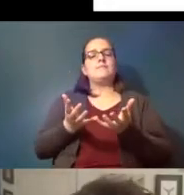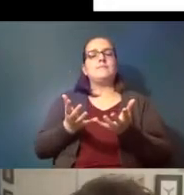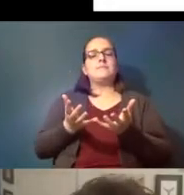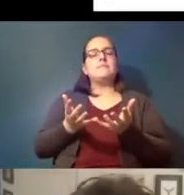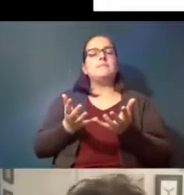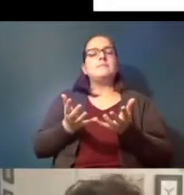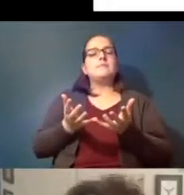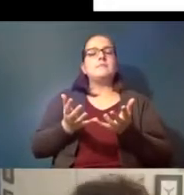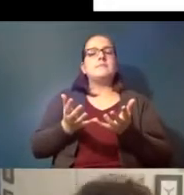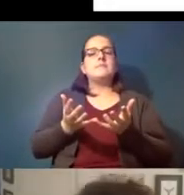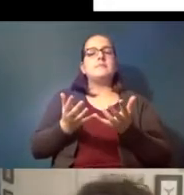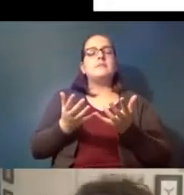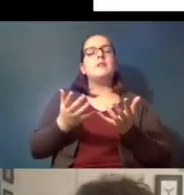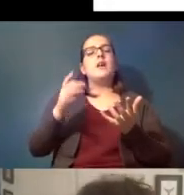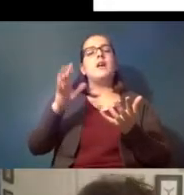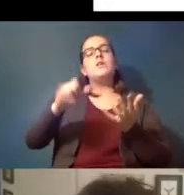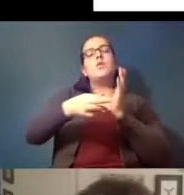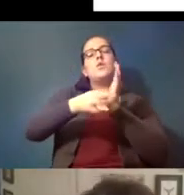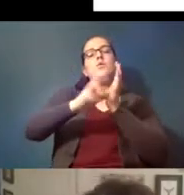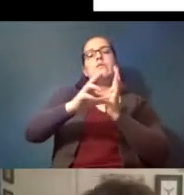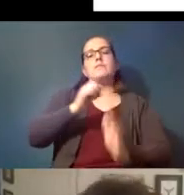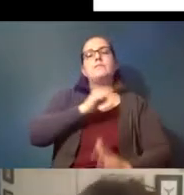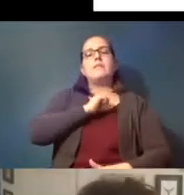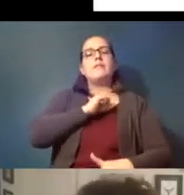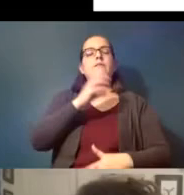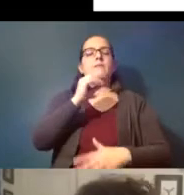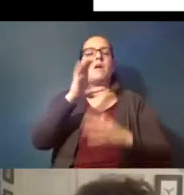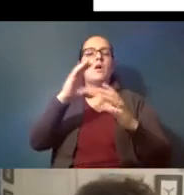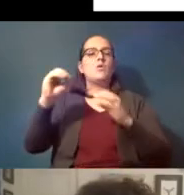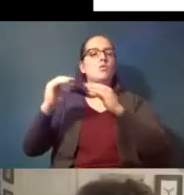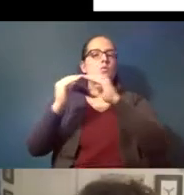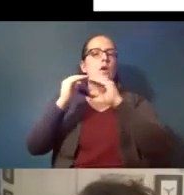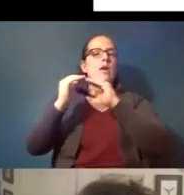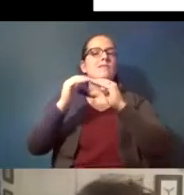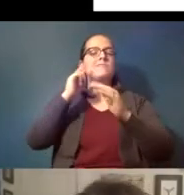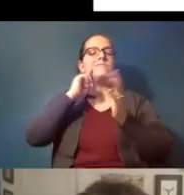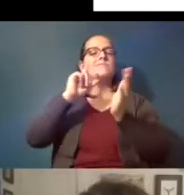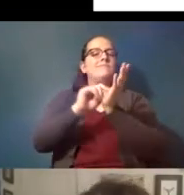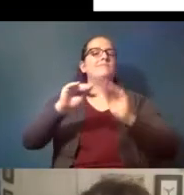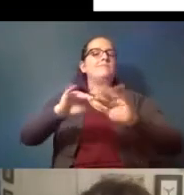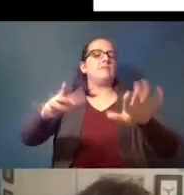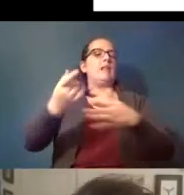america and this is a review that myself and colleagues put out last year it's really that